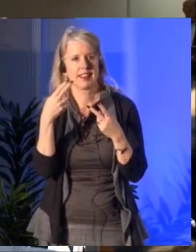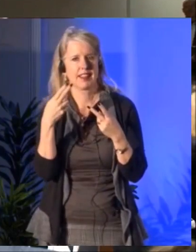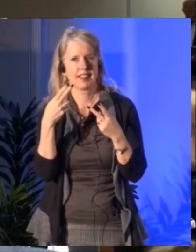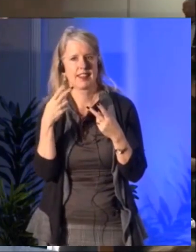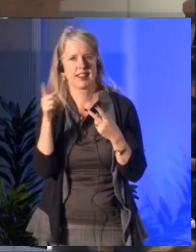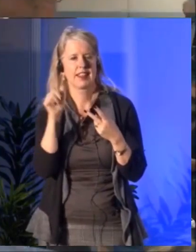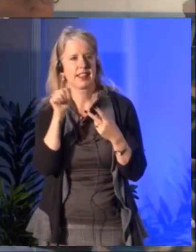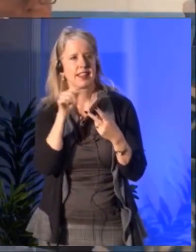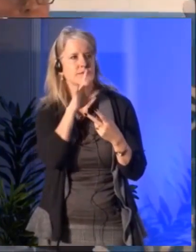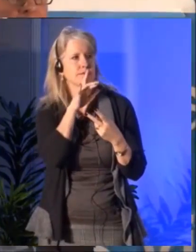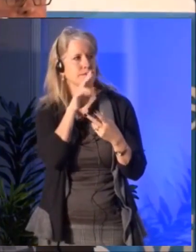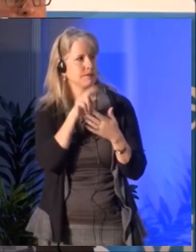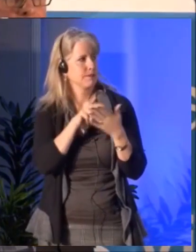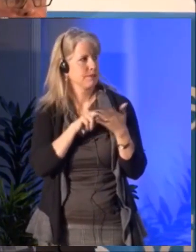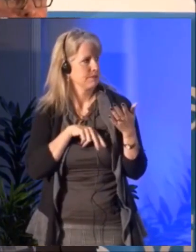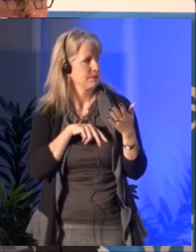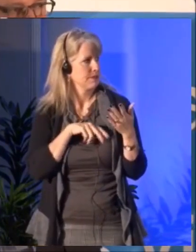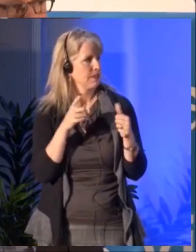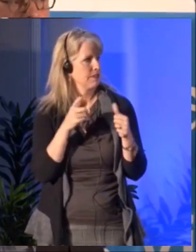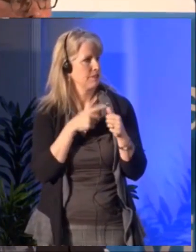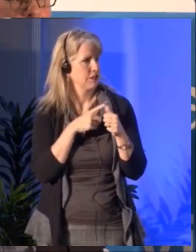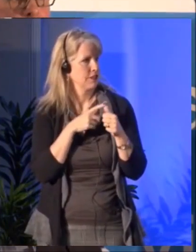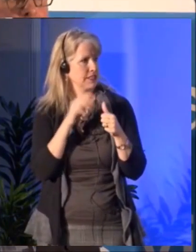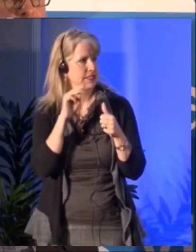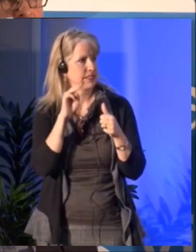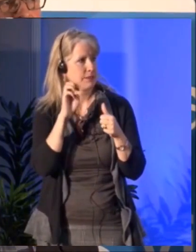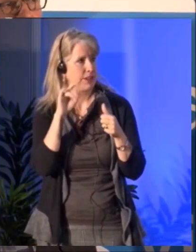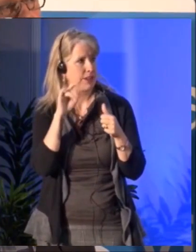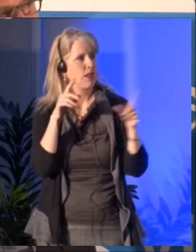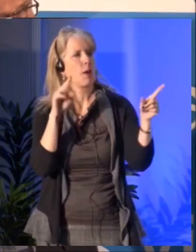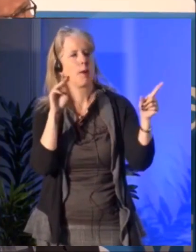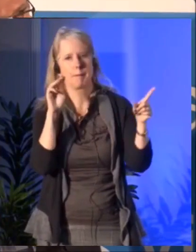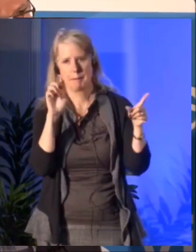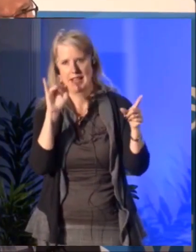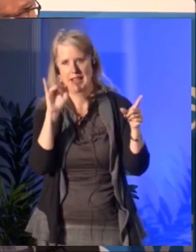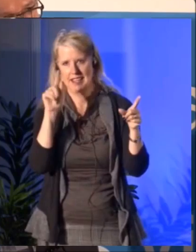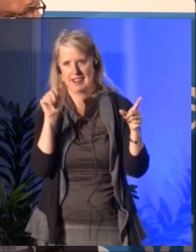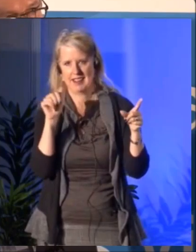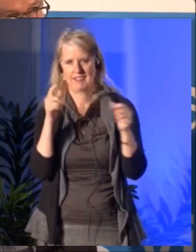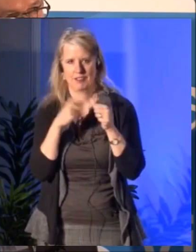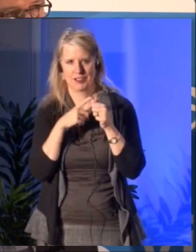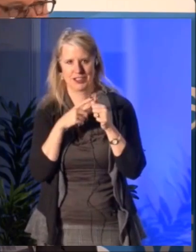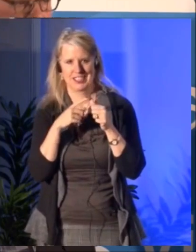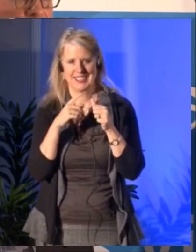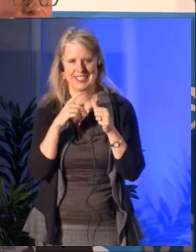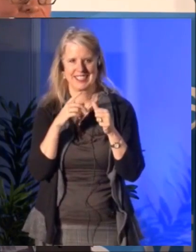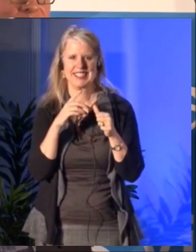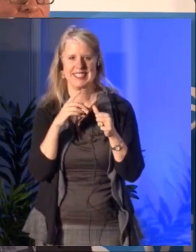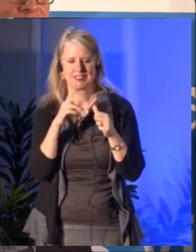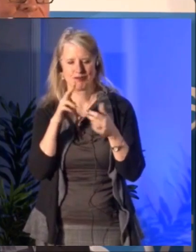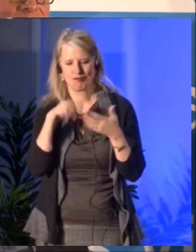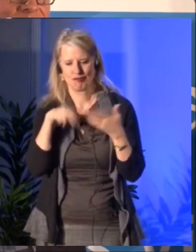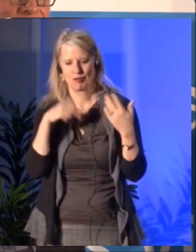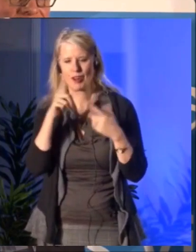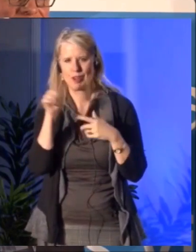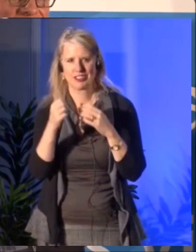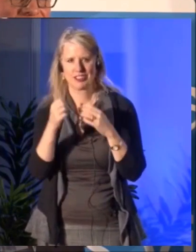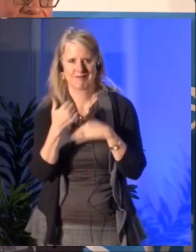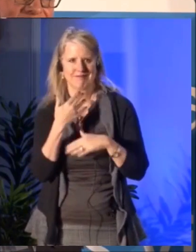that we take some questions from online that were submitted online. My colleagues, Lolita and Meredith are at the back of the room and they will --